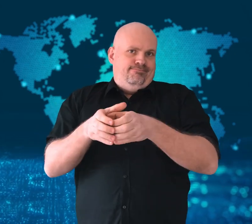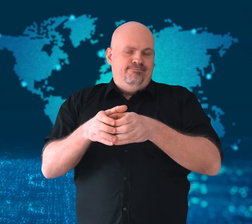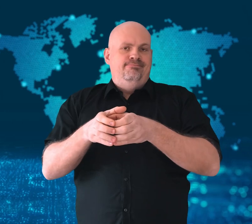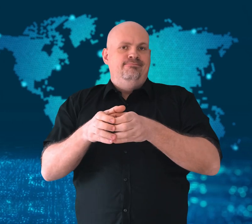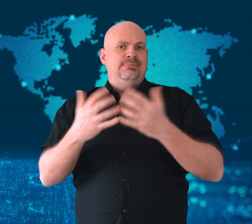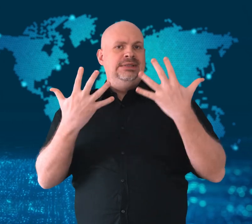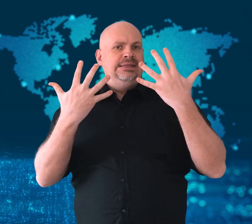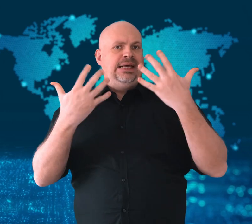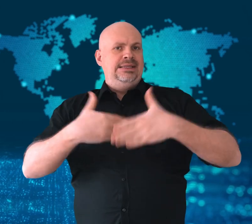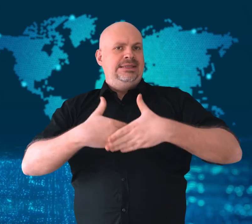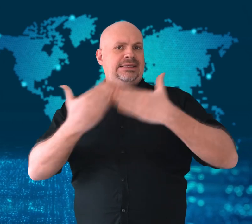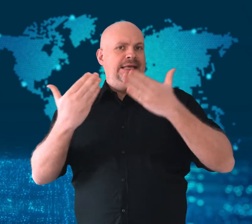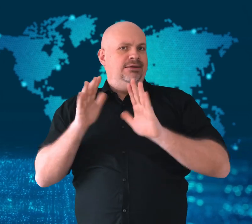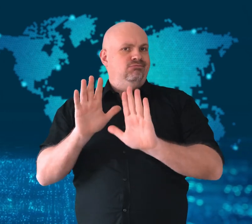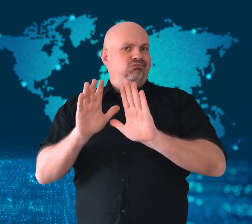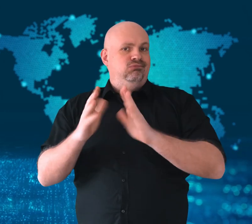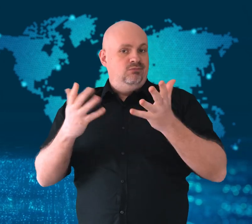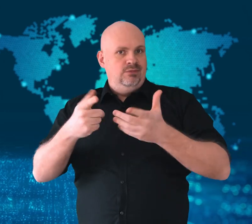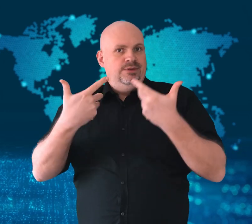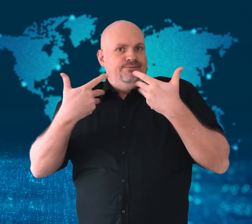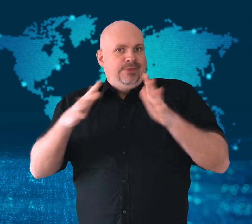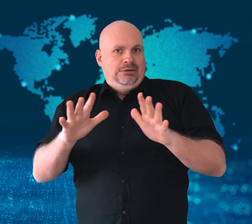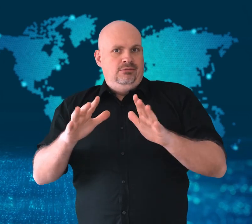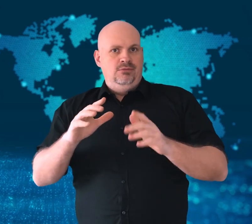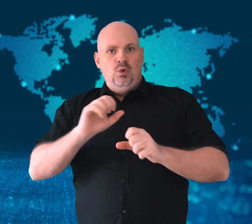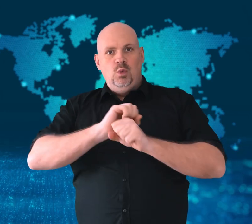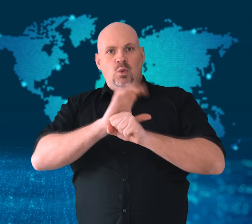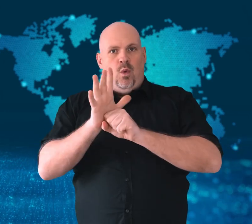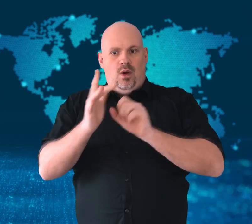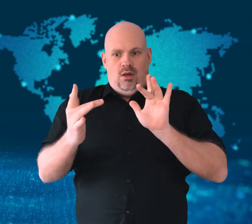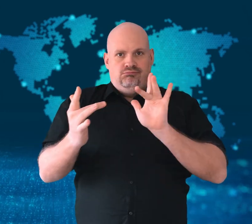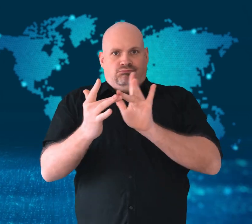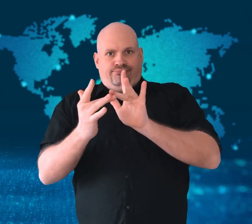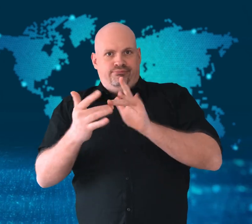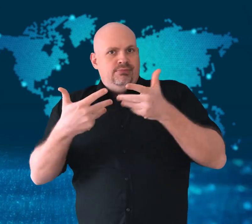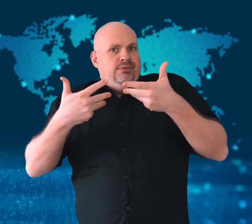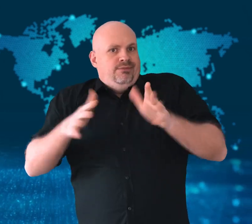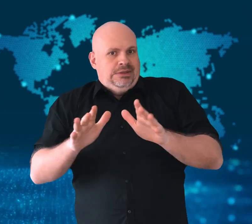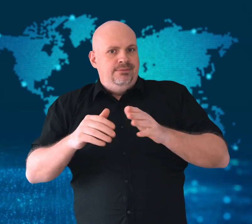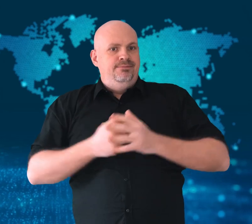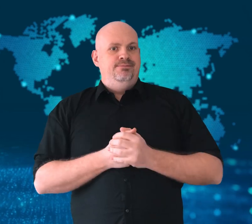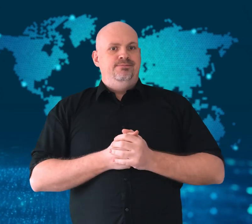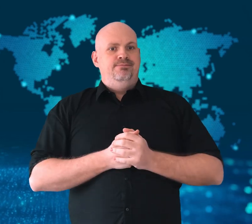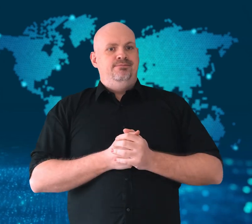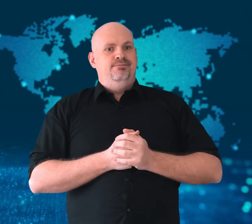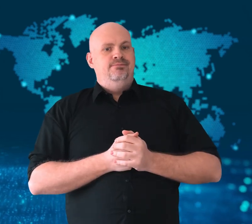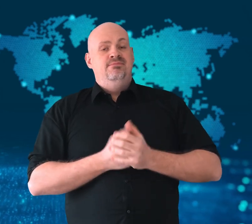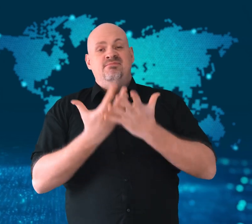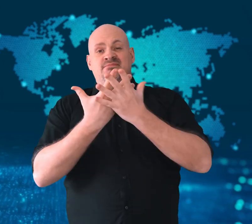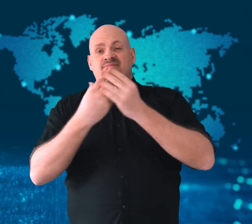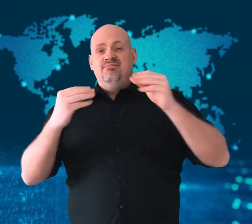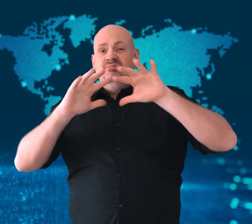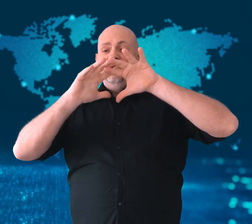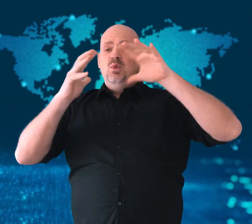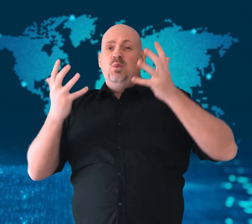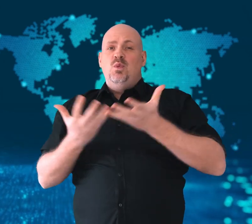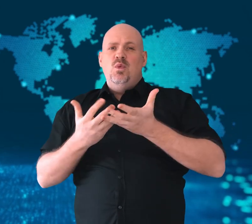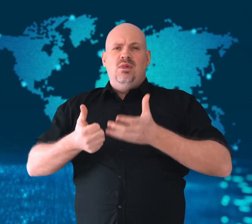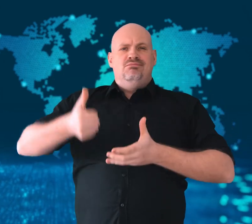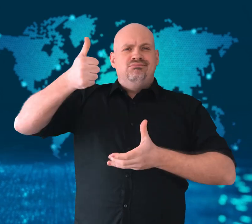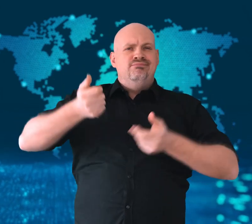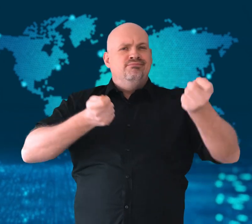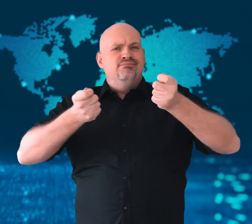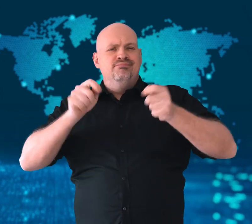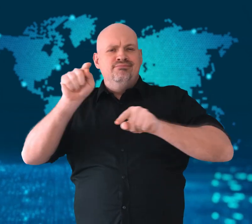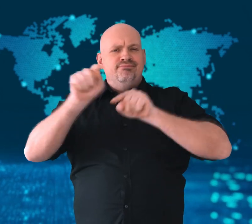Several world leaders have dealt personally with the virus in the